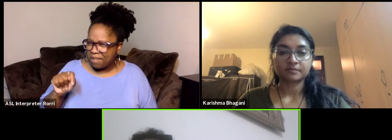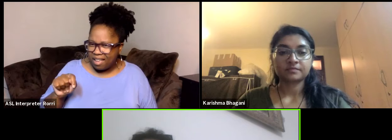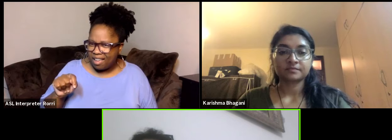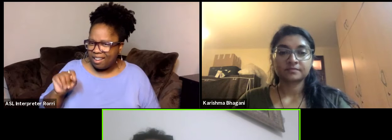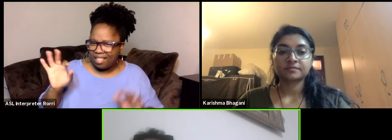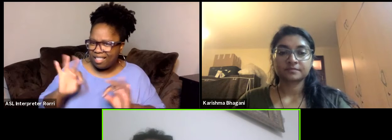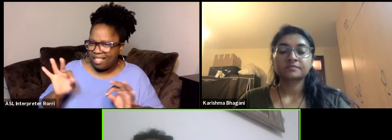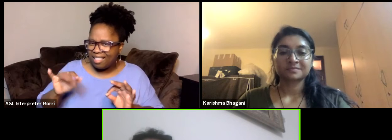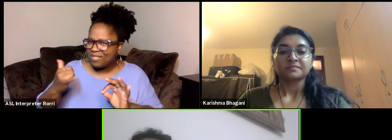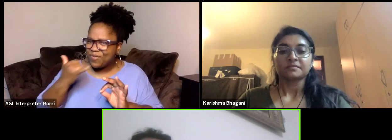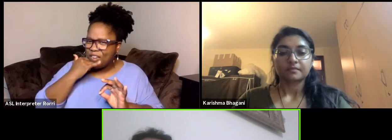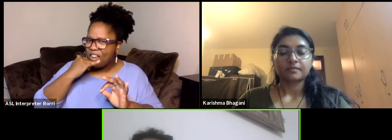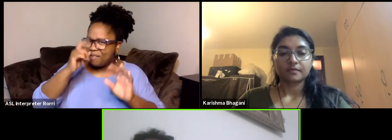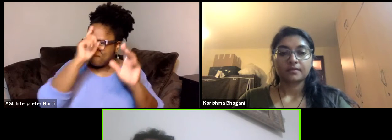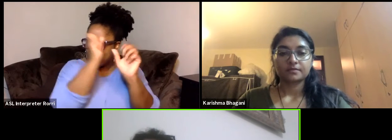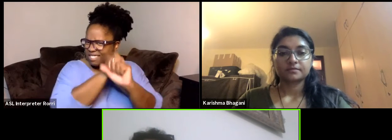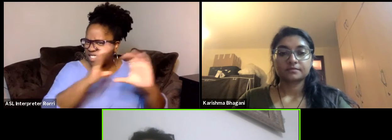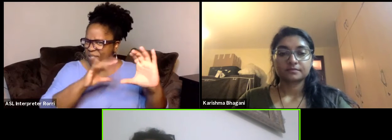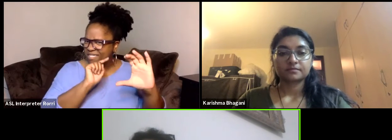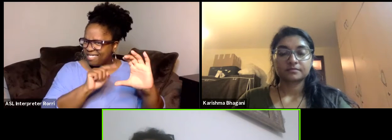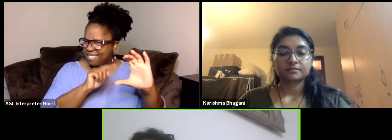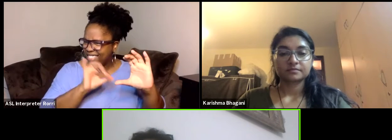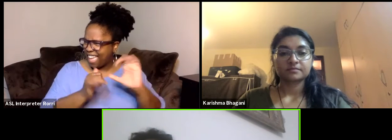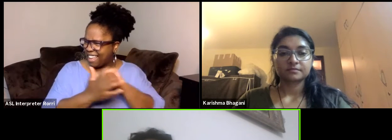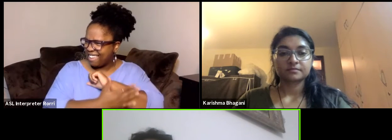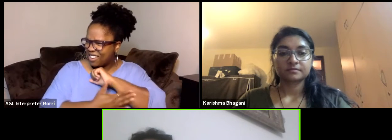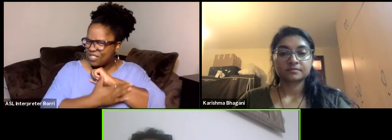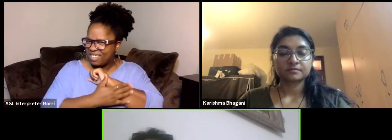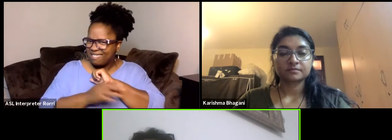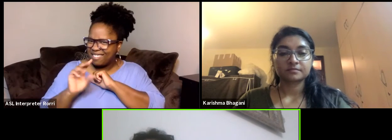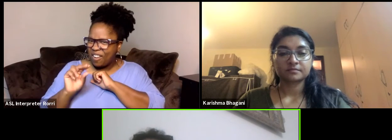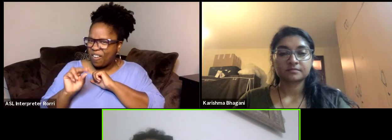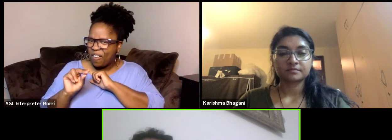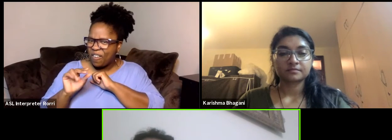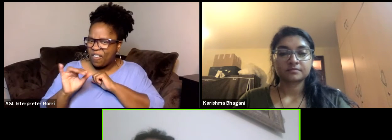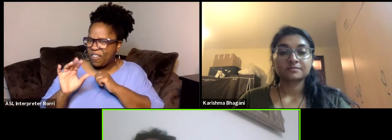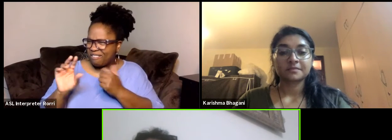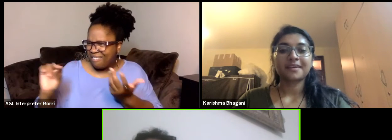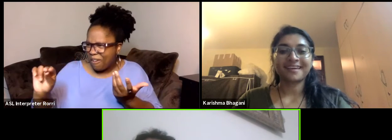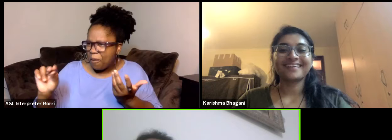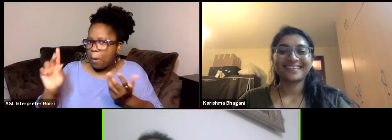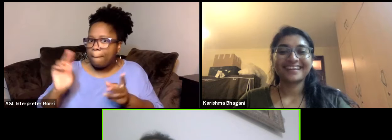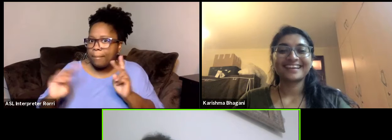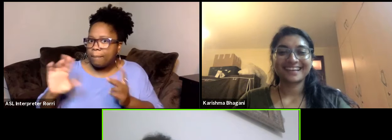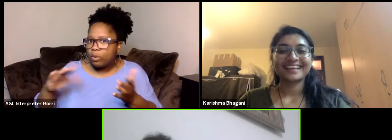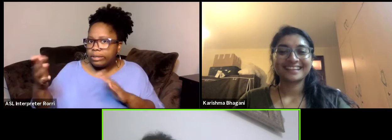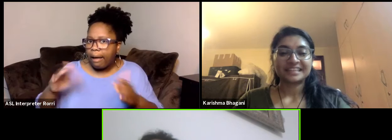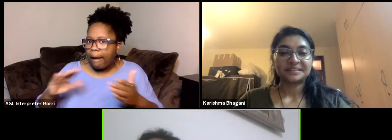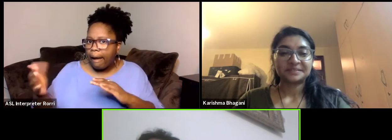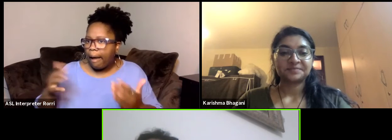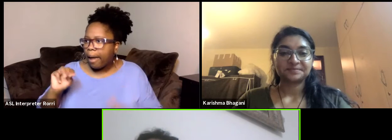And I was like you listen malaria, it's just like a flu people die of malaria it's not because the disease is bad,